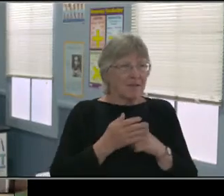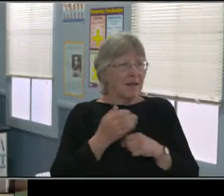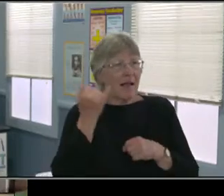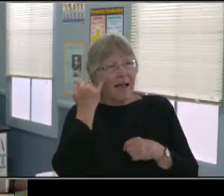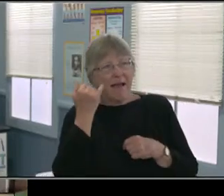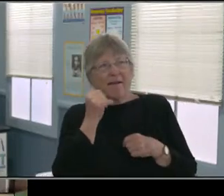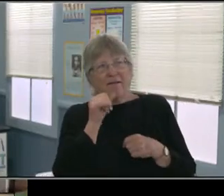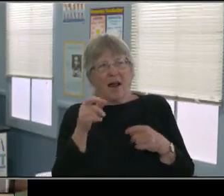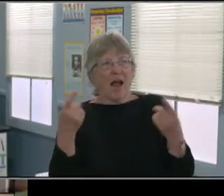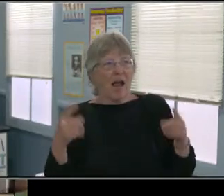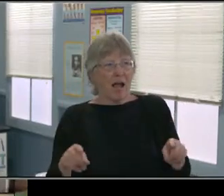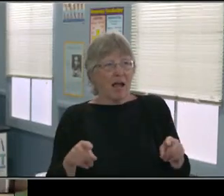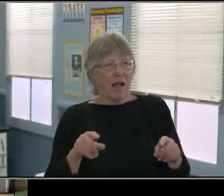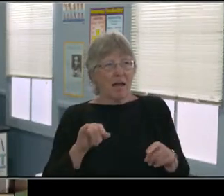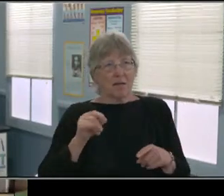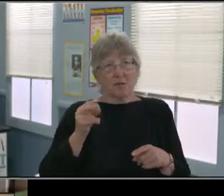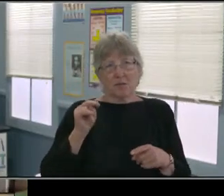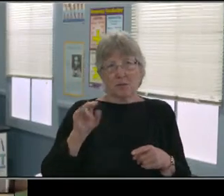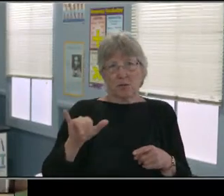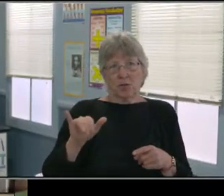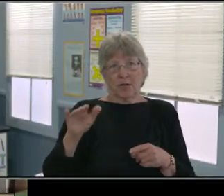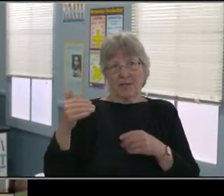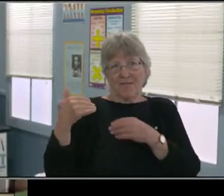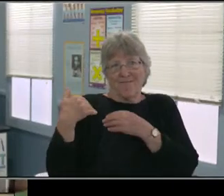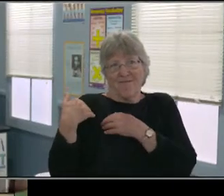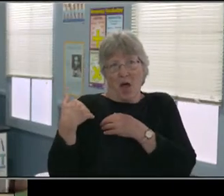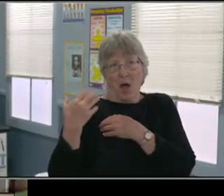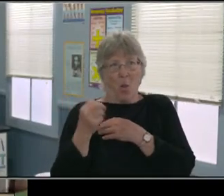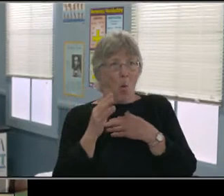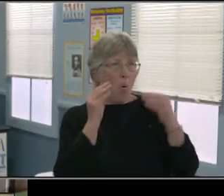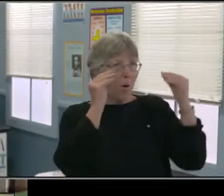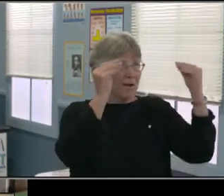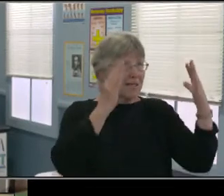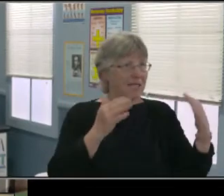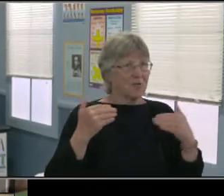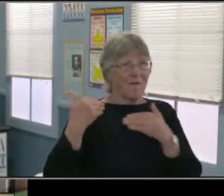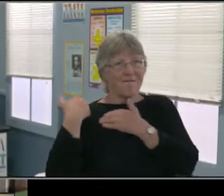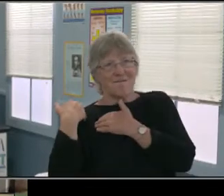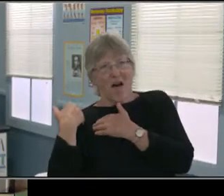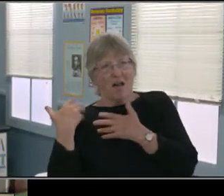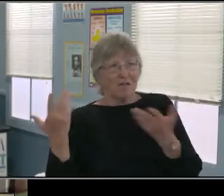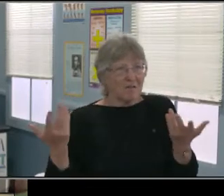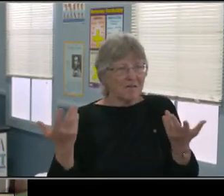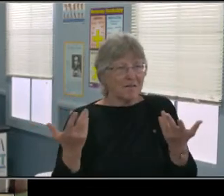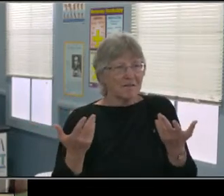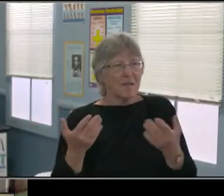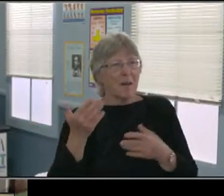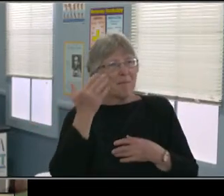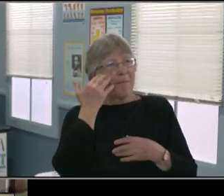and making the children understand that they will be doing a lot better and they can be more confident